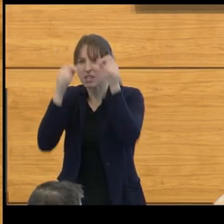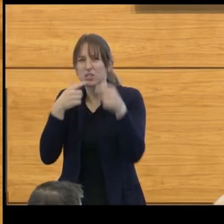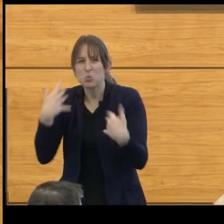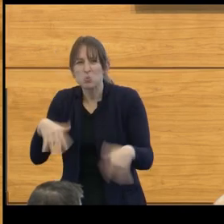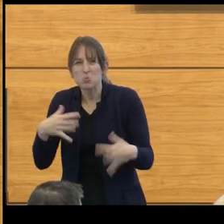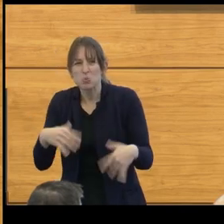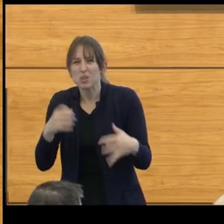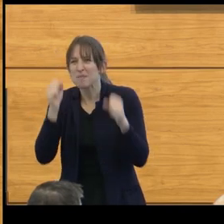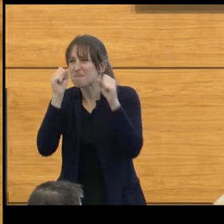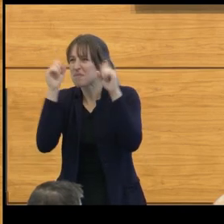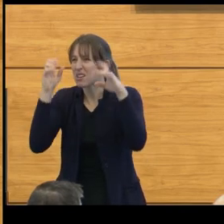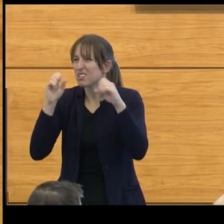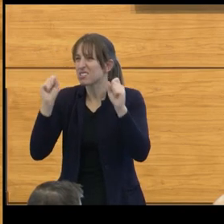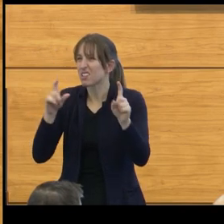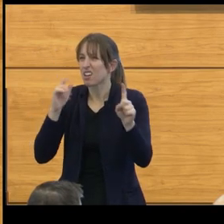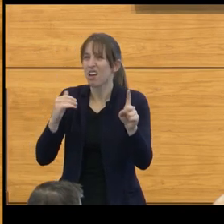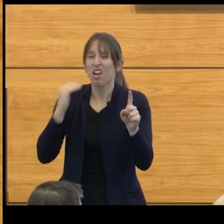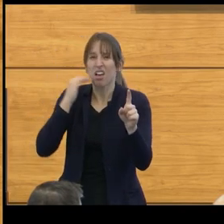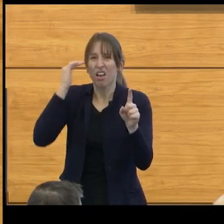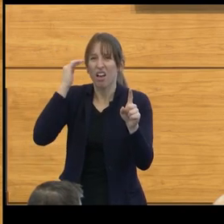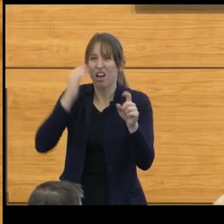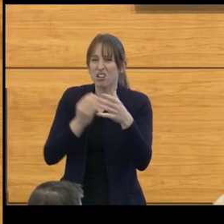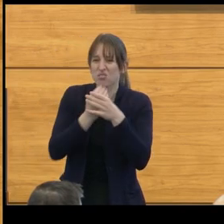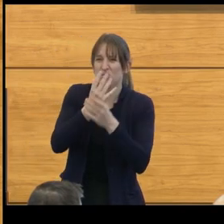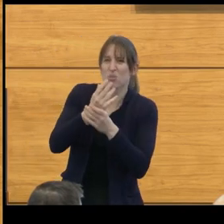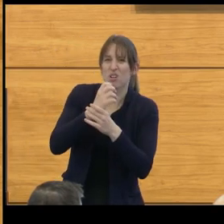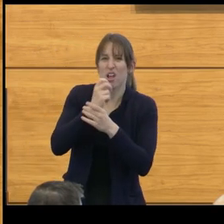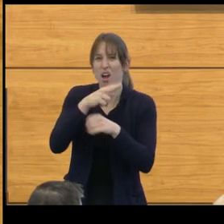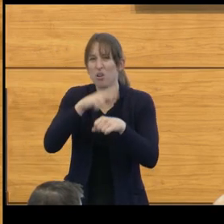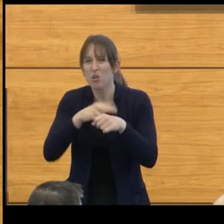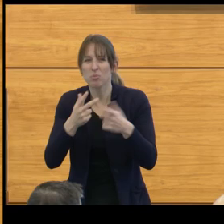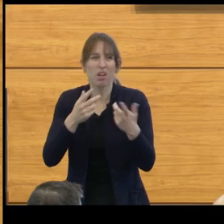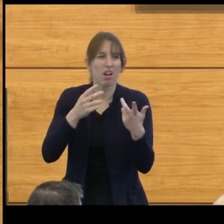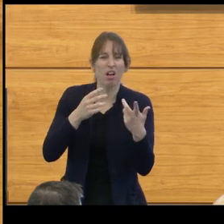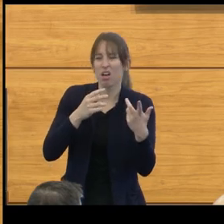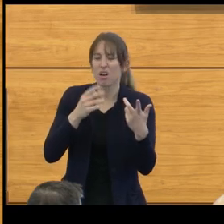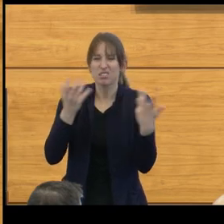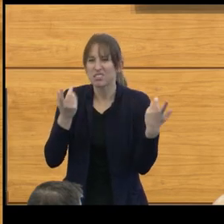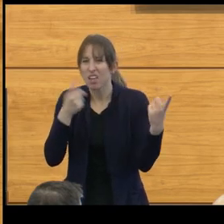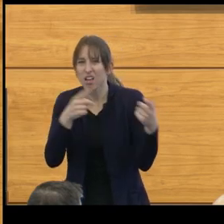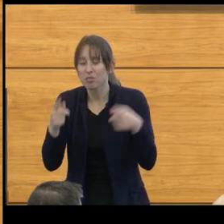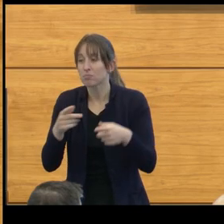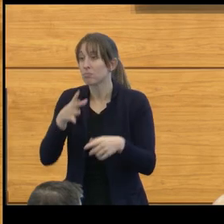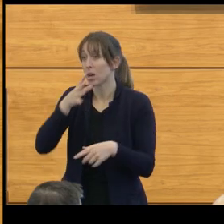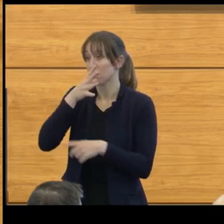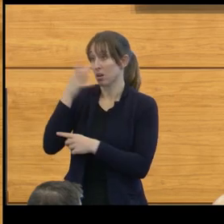her head is growing along a normal curve, what's happening?" And my mom said that she realized at that point,